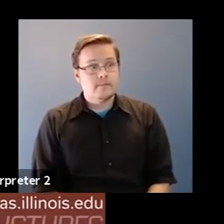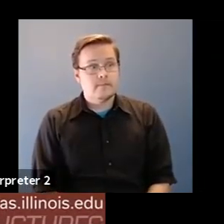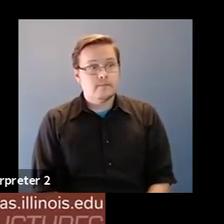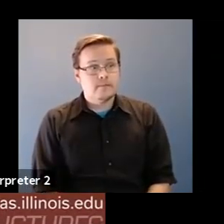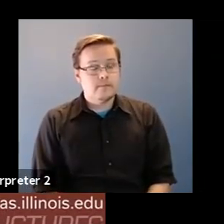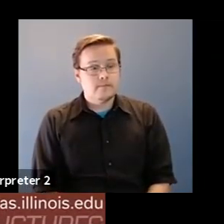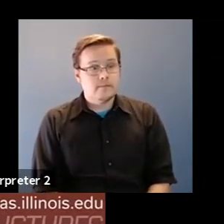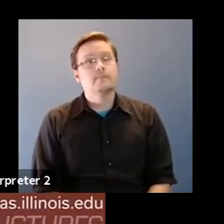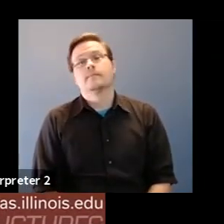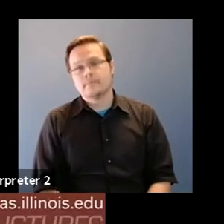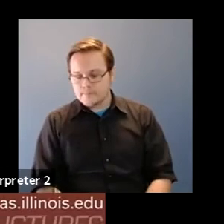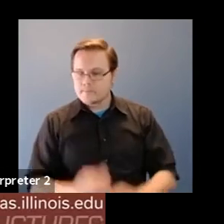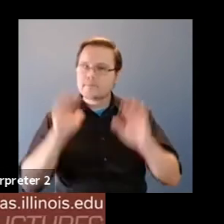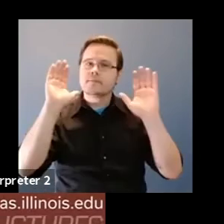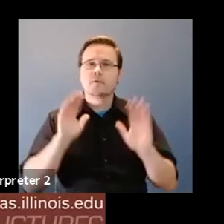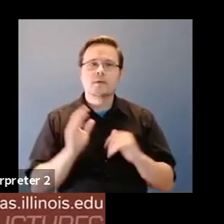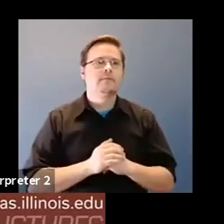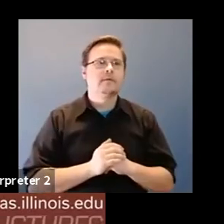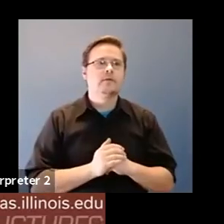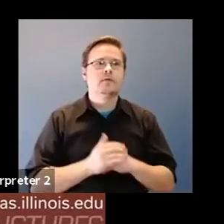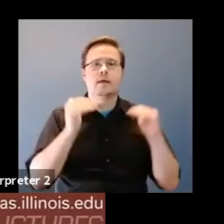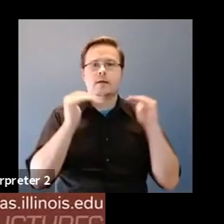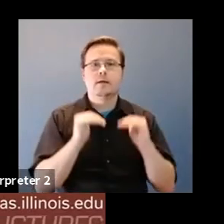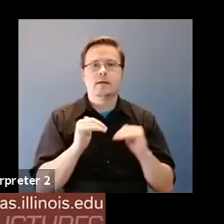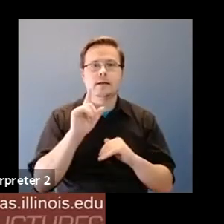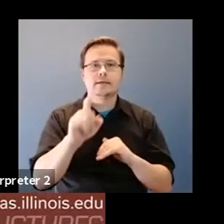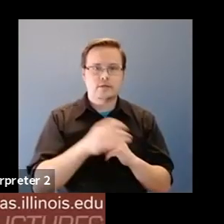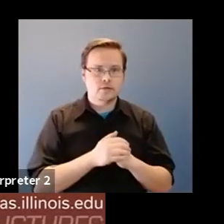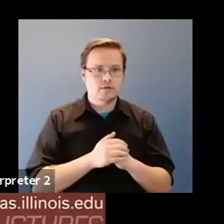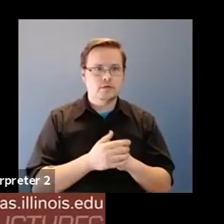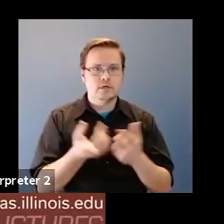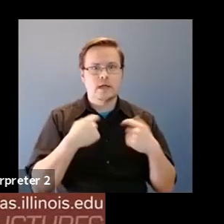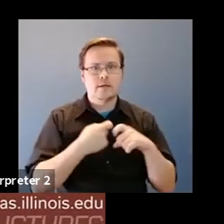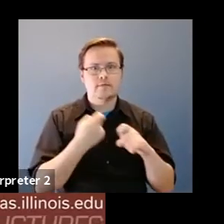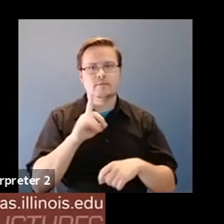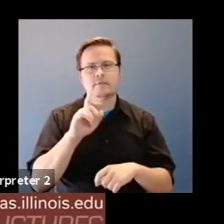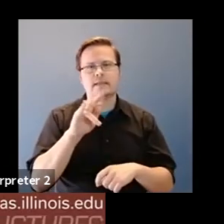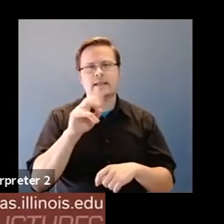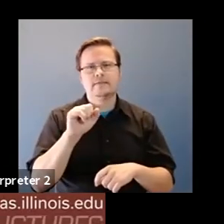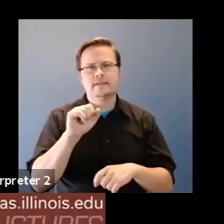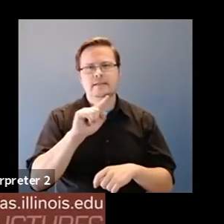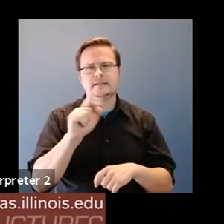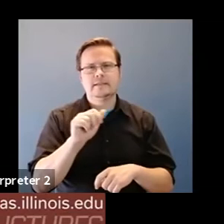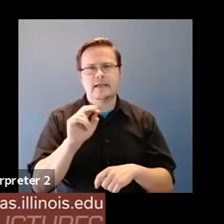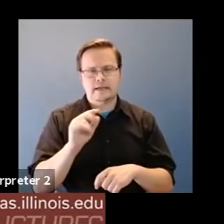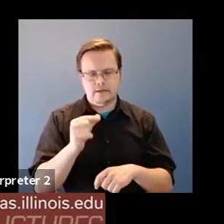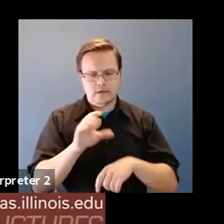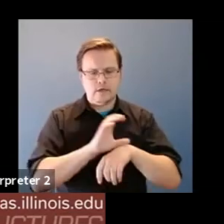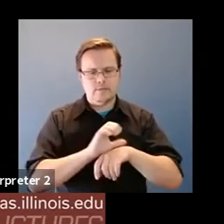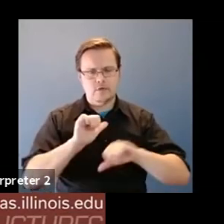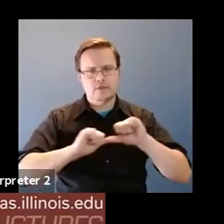Anita Chan: that's great we'll take our next question which comes for us from Davis zang who's a computer science freshman here at uc.